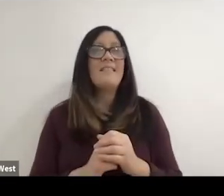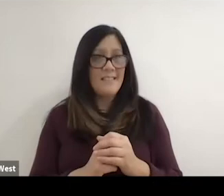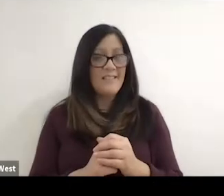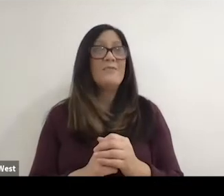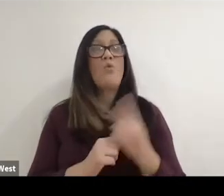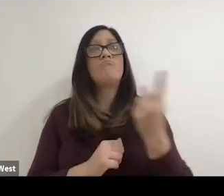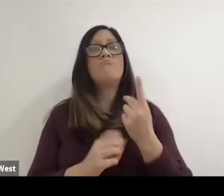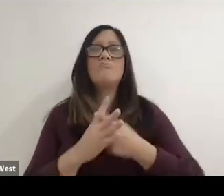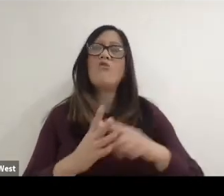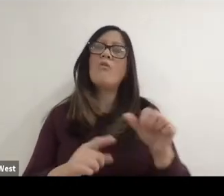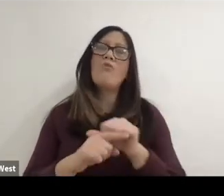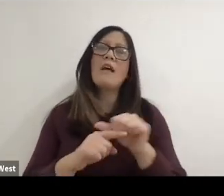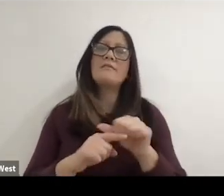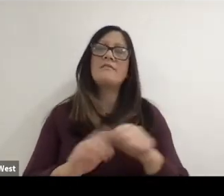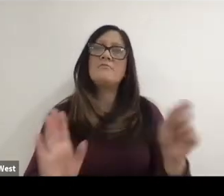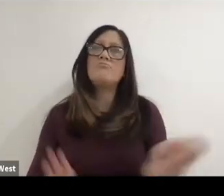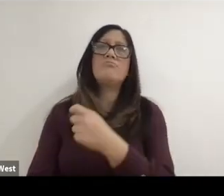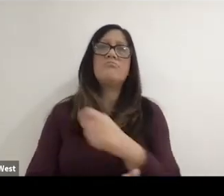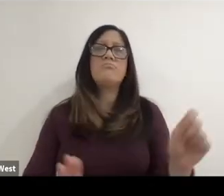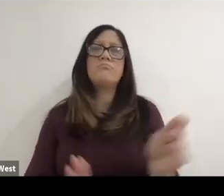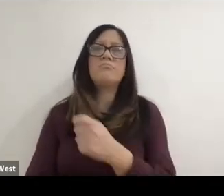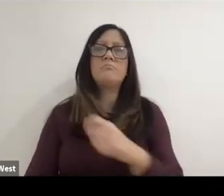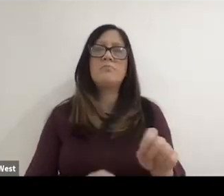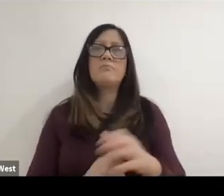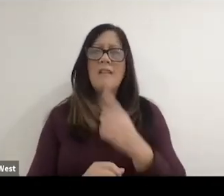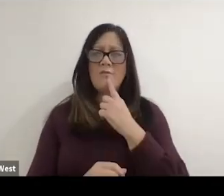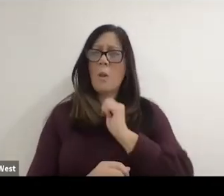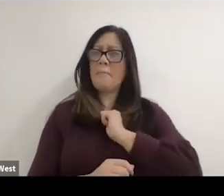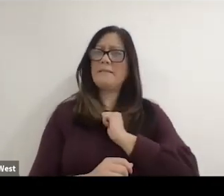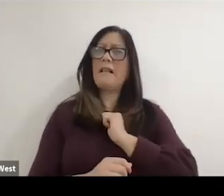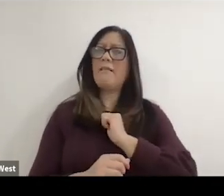some balls and I started hitting balls and I said to myself I'm going to give myself a year to